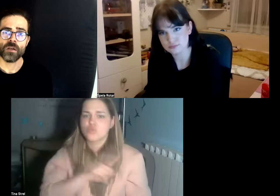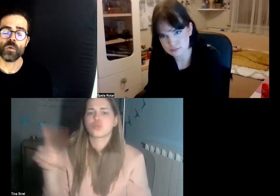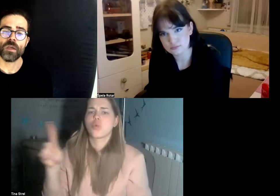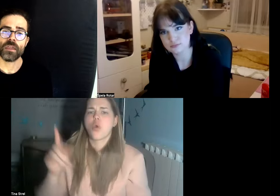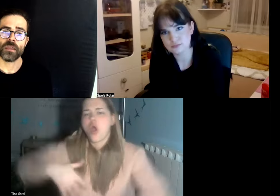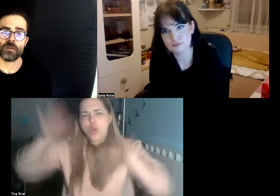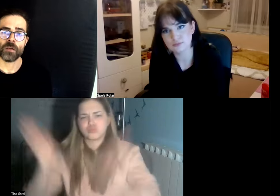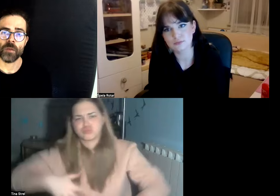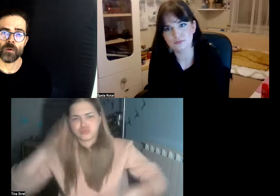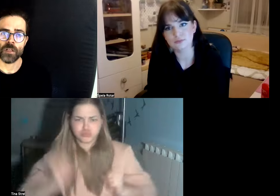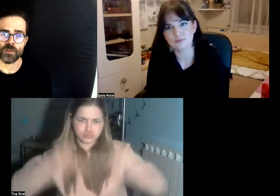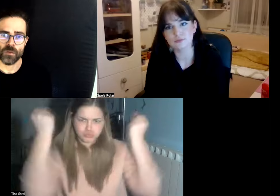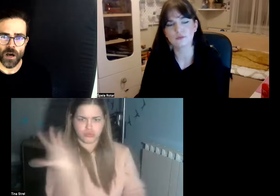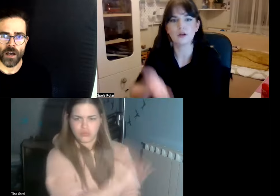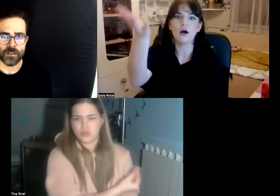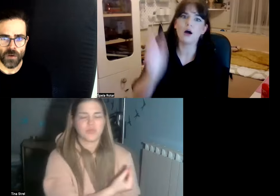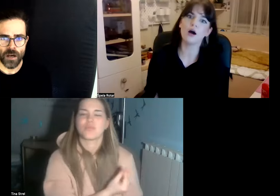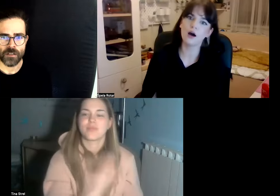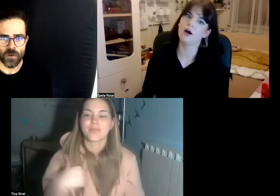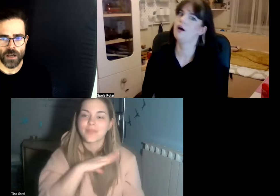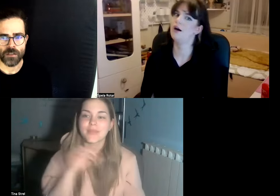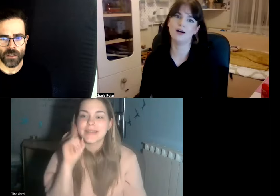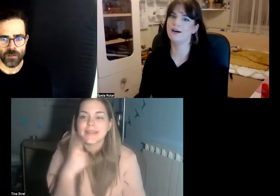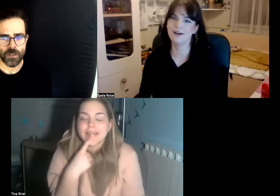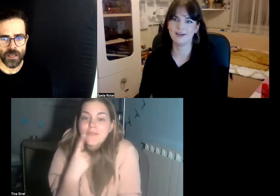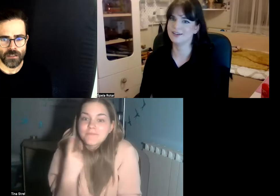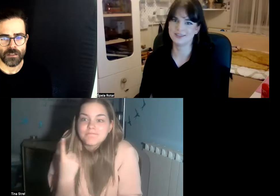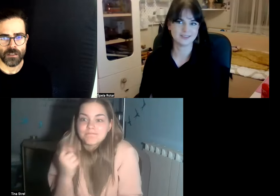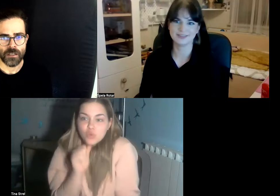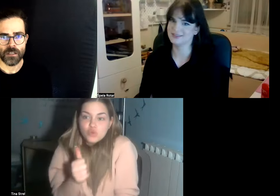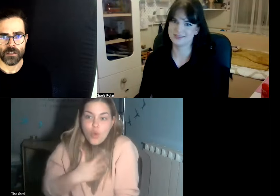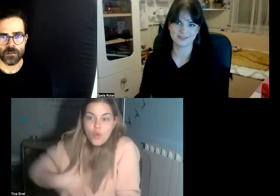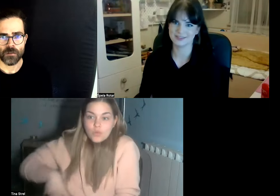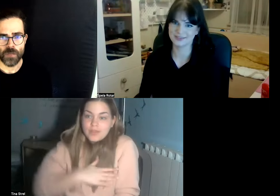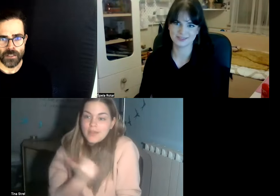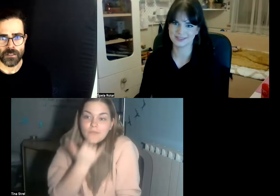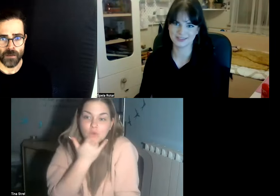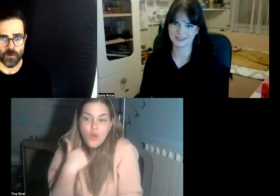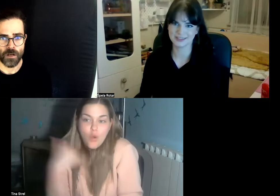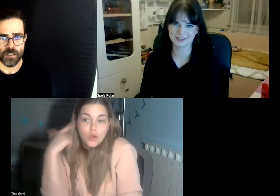with hearing people who need to try and try and try to get communication reach somewhere